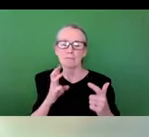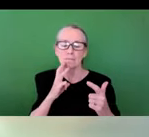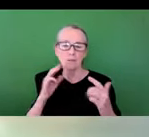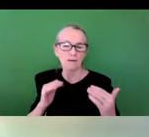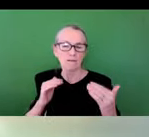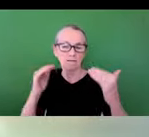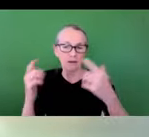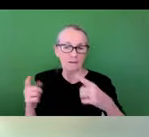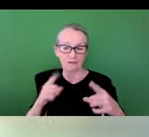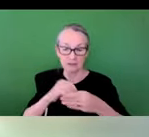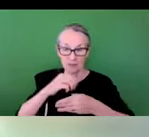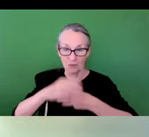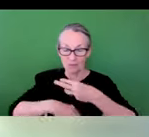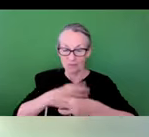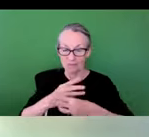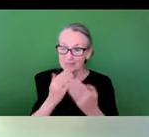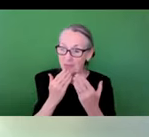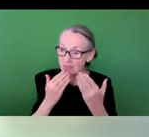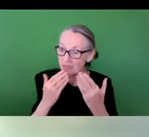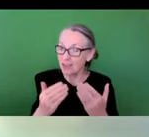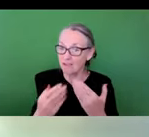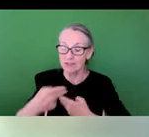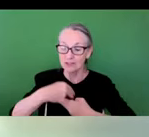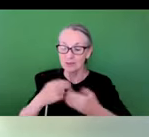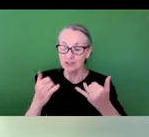We want to thank you all for being here today to further explore this critical topic.